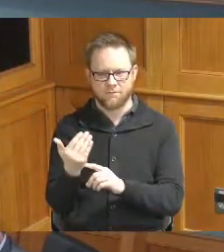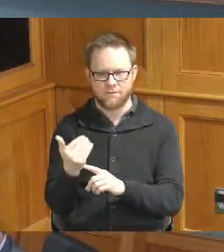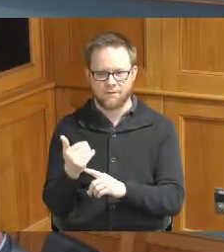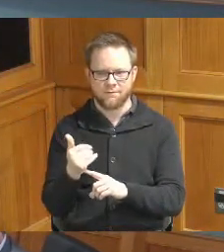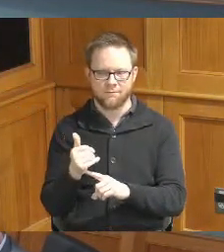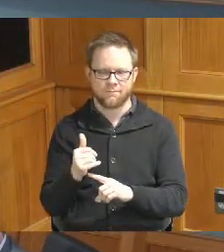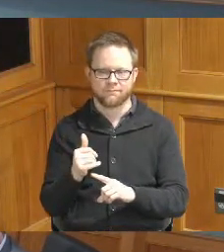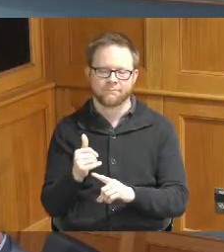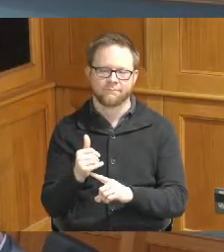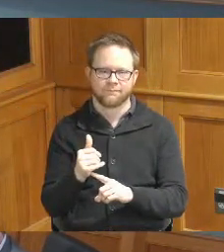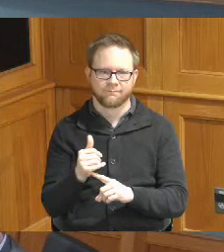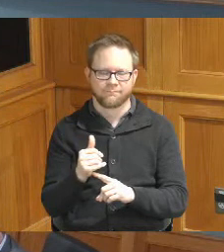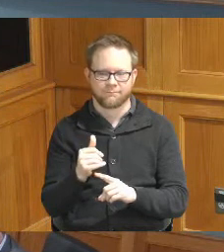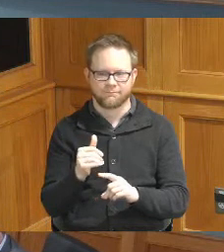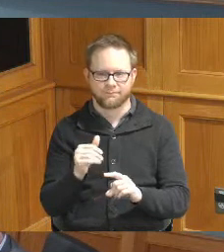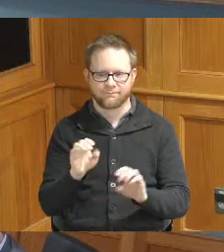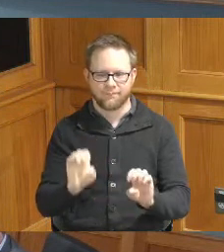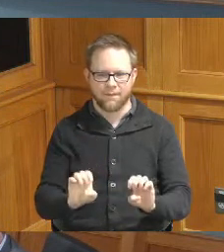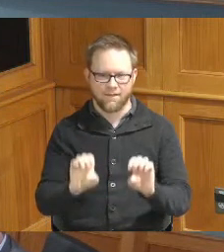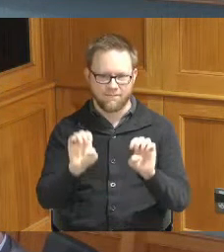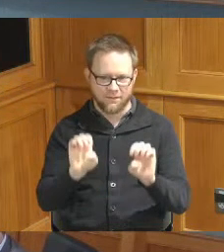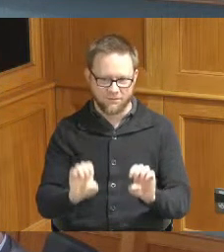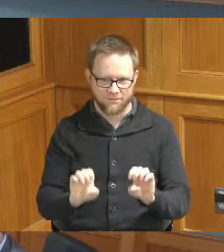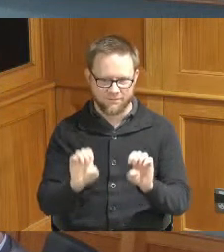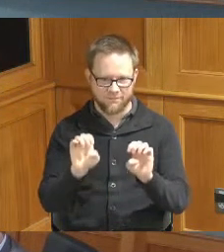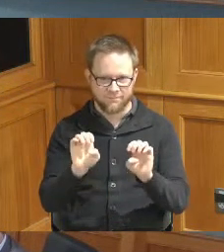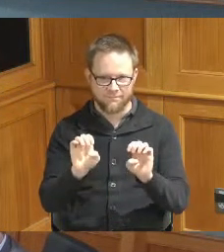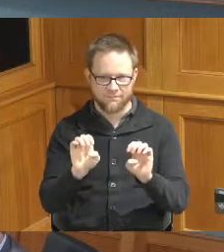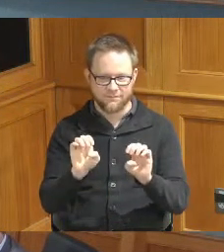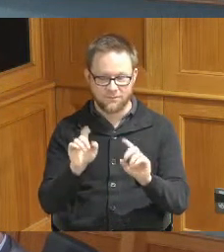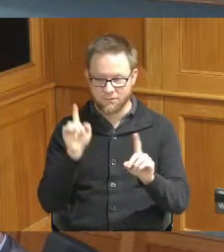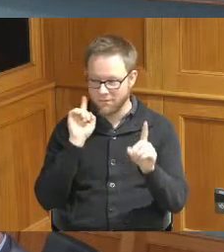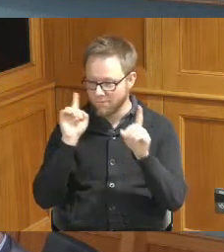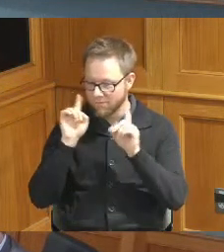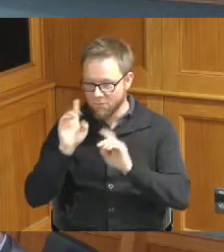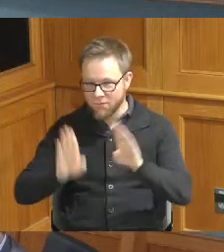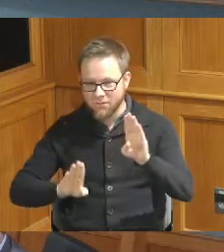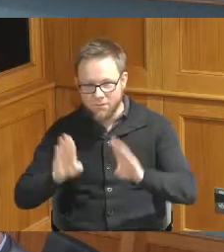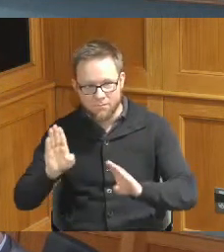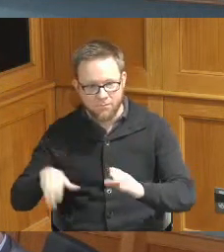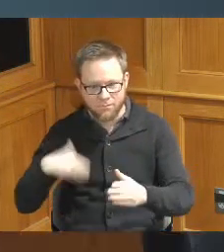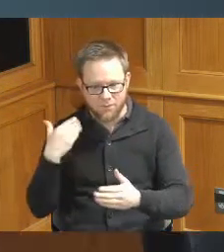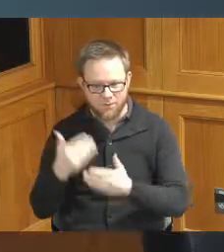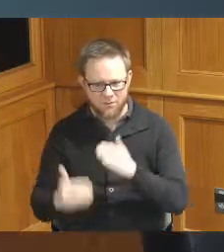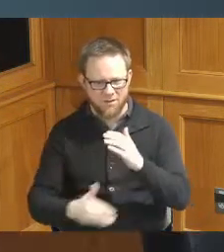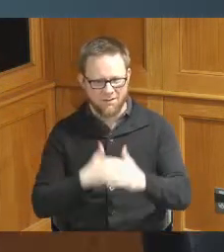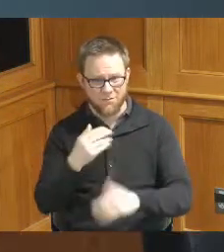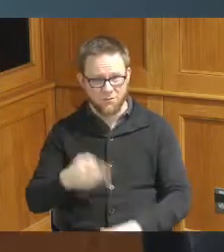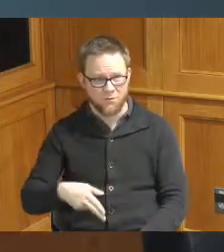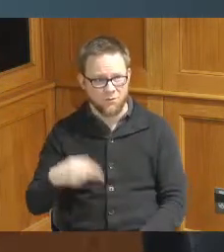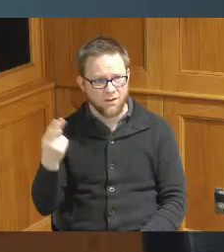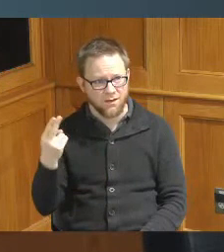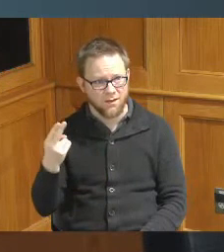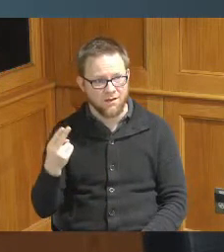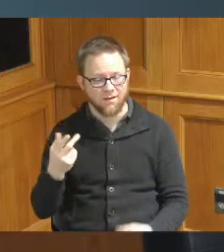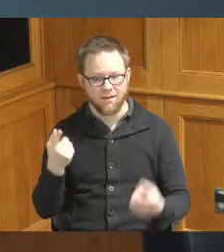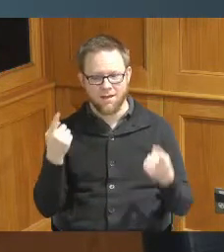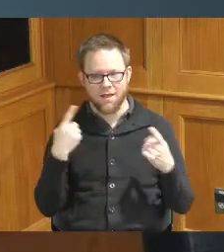I've heard that the bids came in too high was on the elevator today I know you said